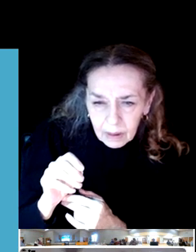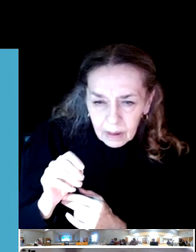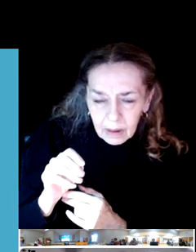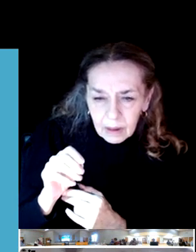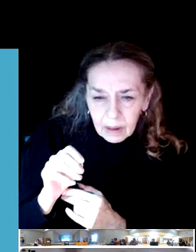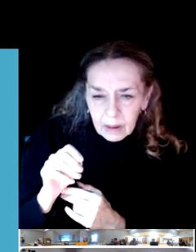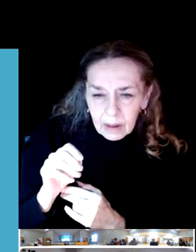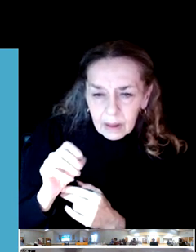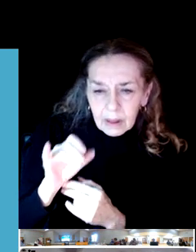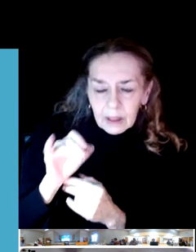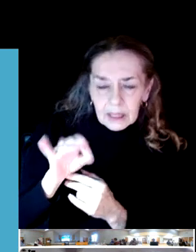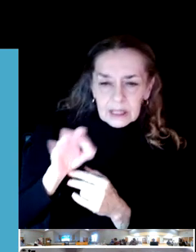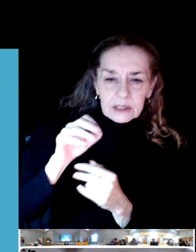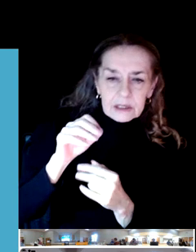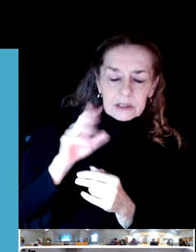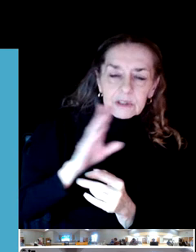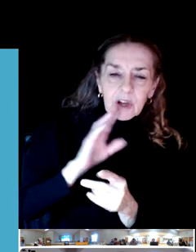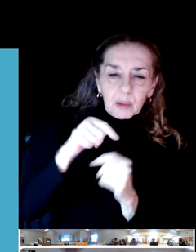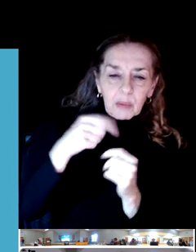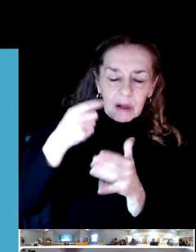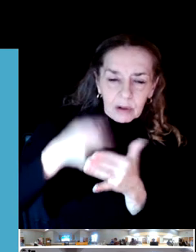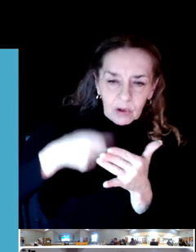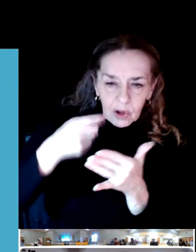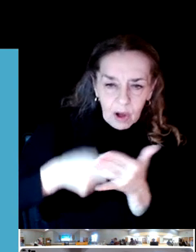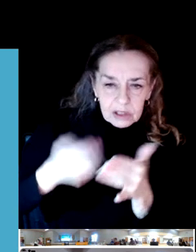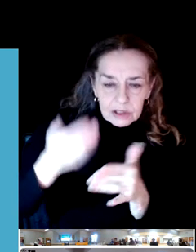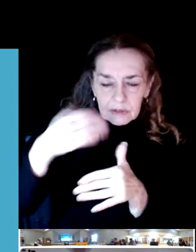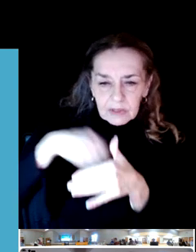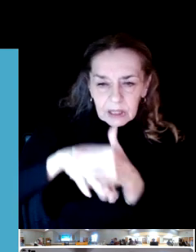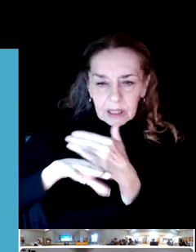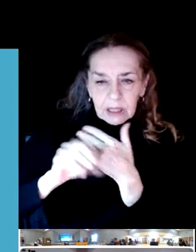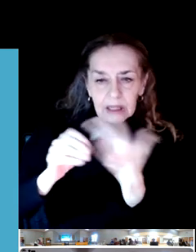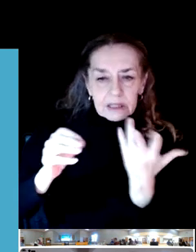Is pricing an area the study might explore?